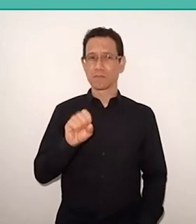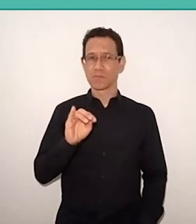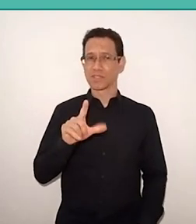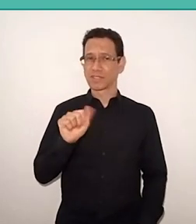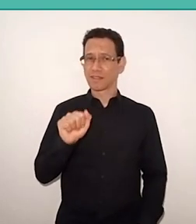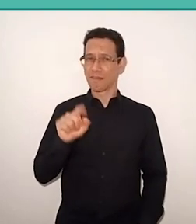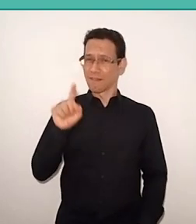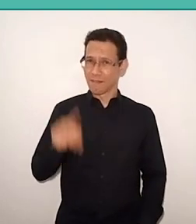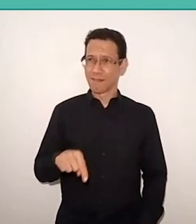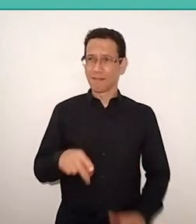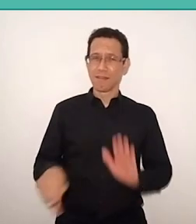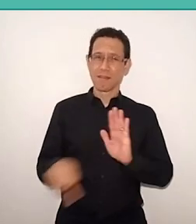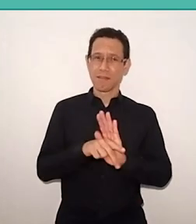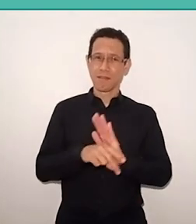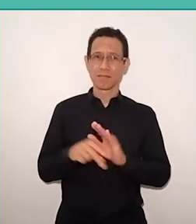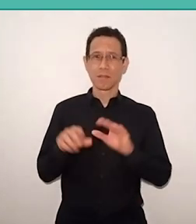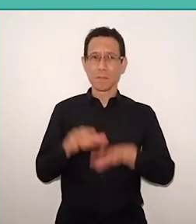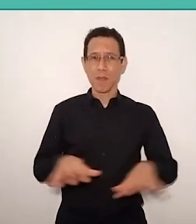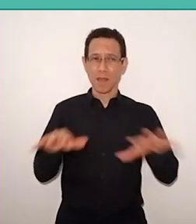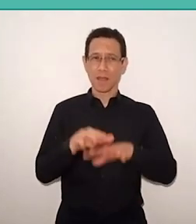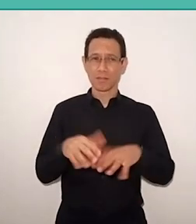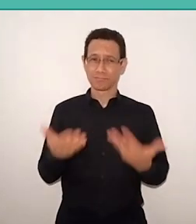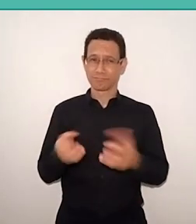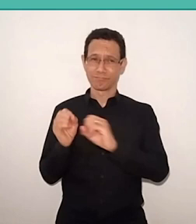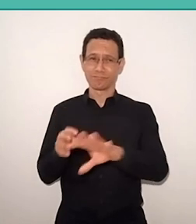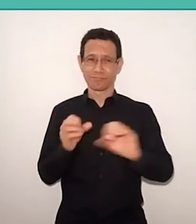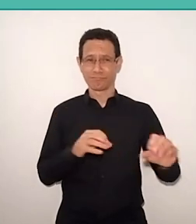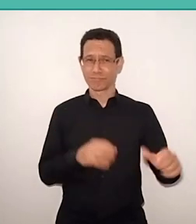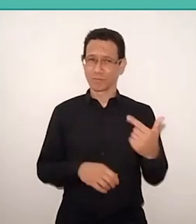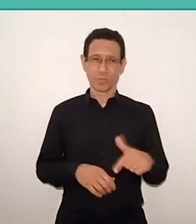So, in education, no exist a neutral curriculum.